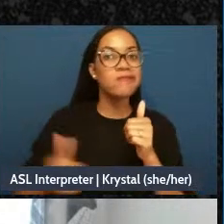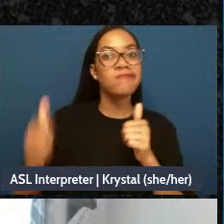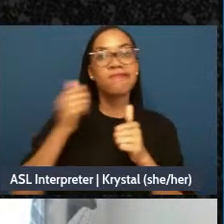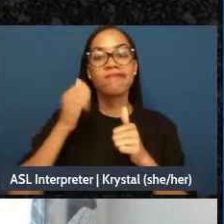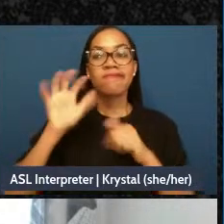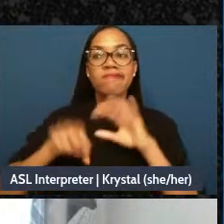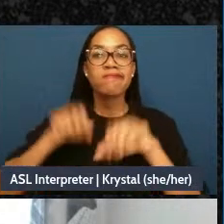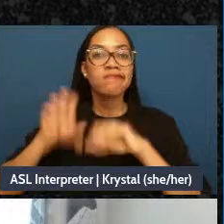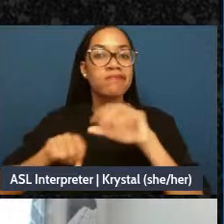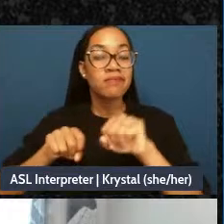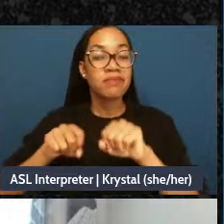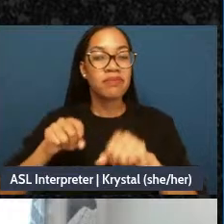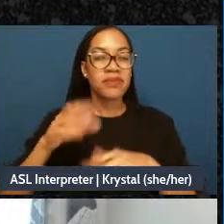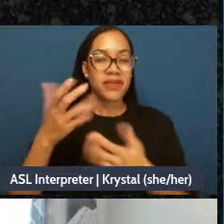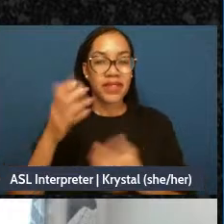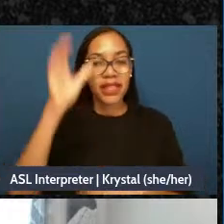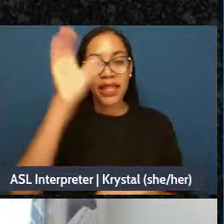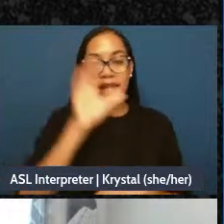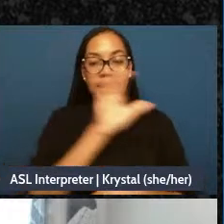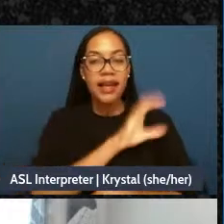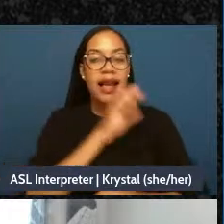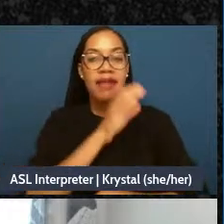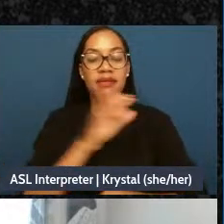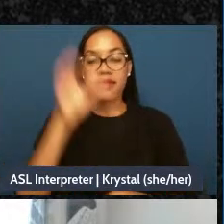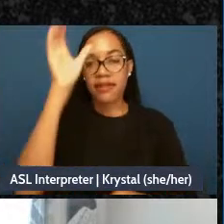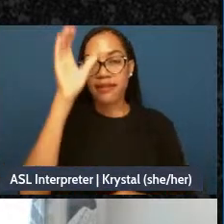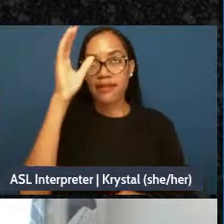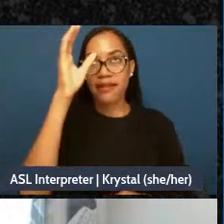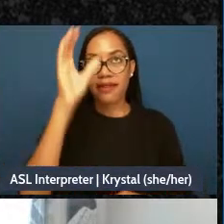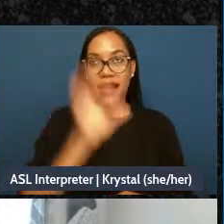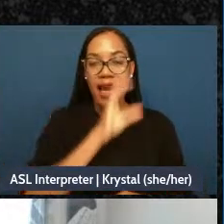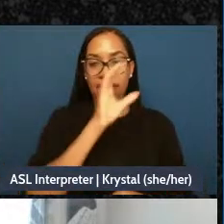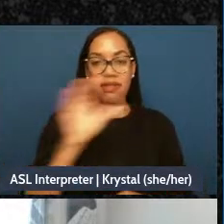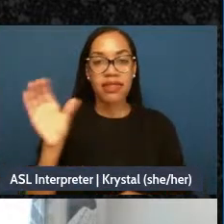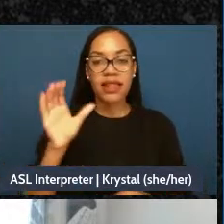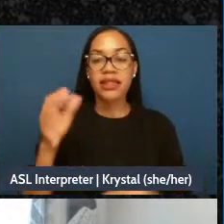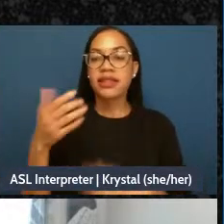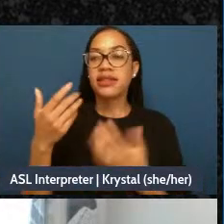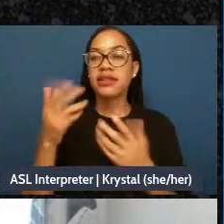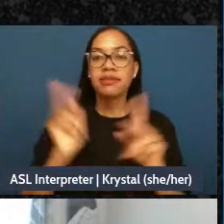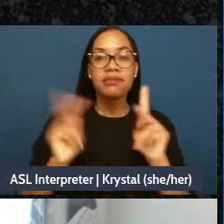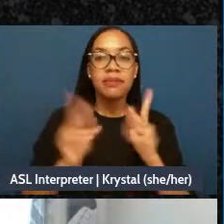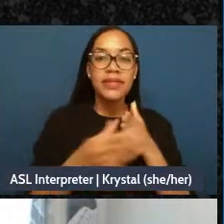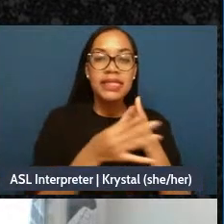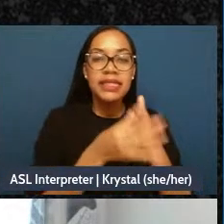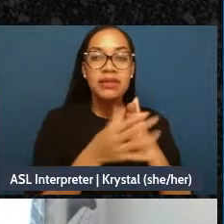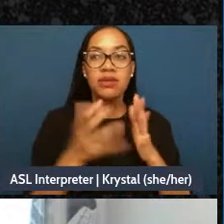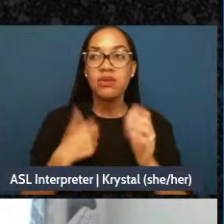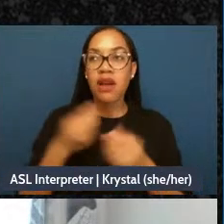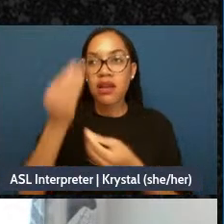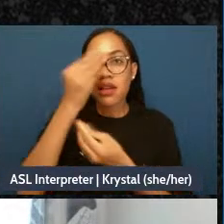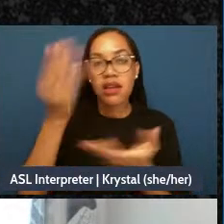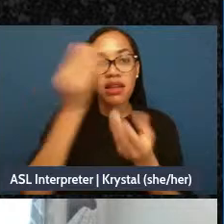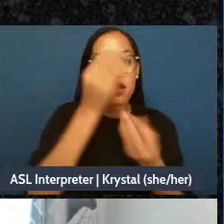Americans and erasing all of their customs? Or was it people in the military who are fighting against